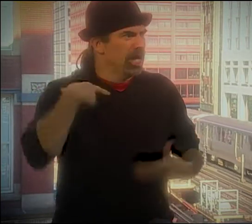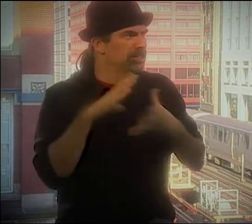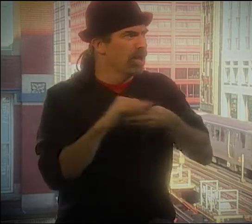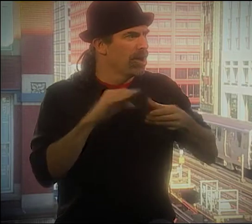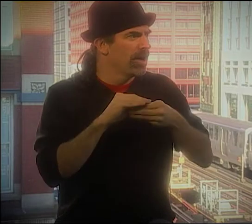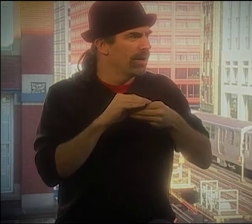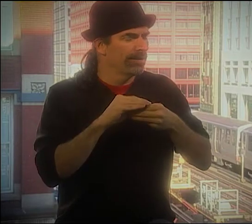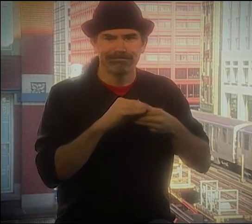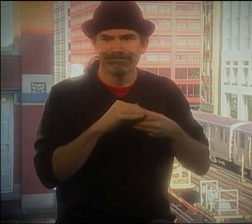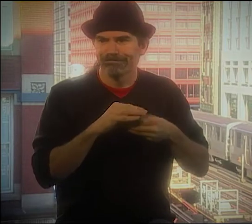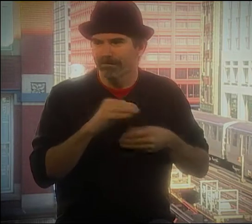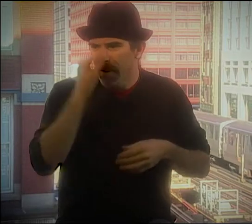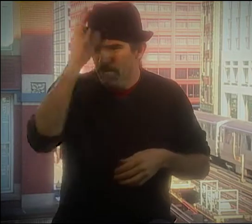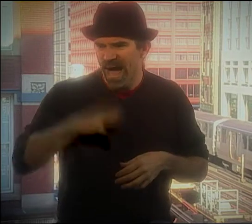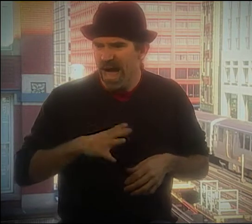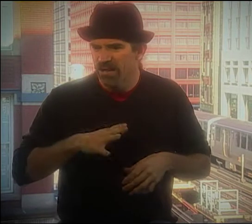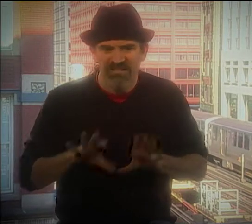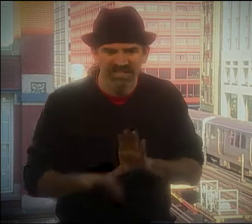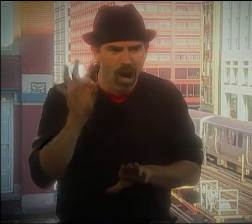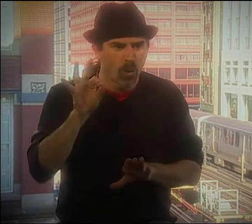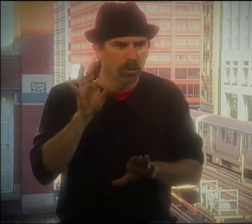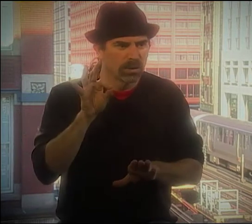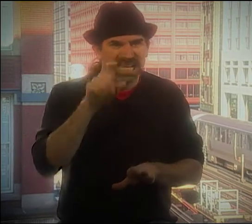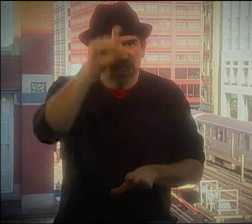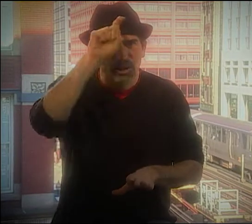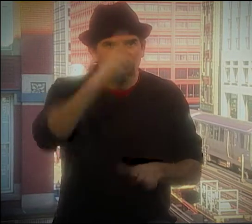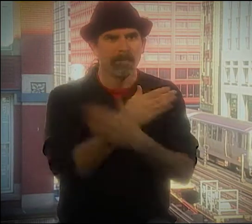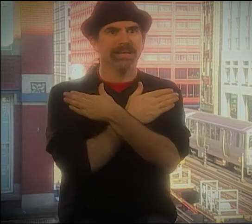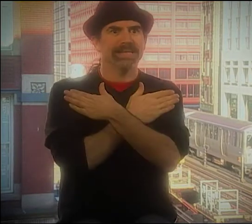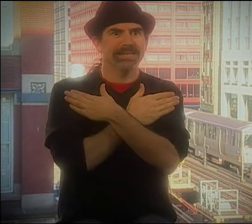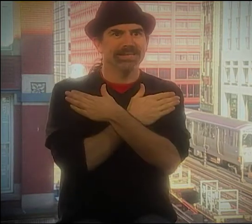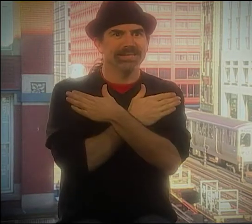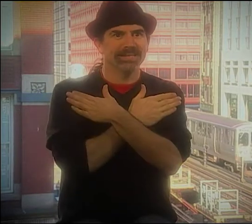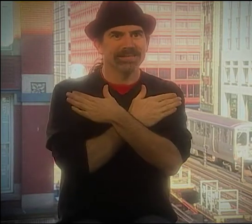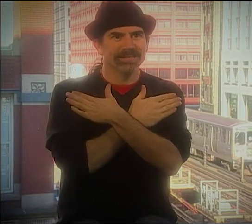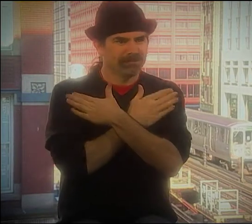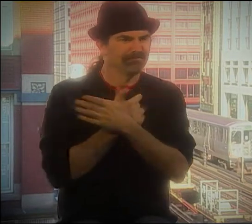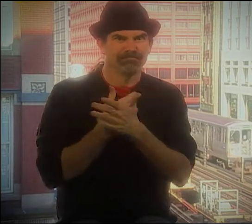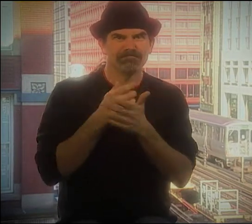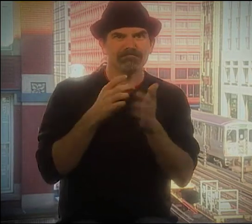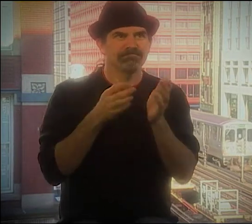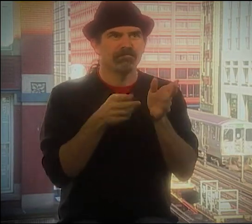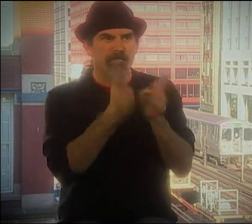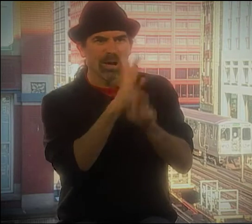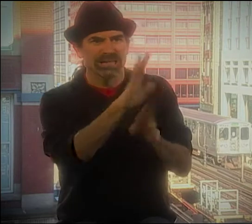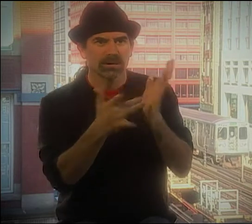AND I THOUGHT, "AH, I GOT A STORY ABOUT A MAN WHO FINDS A MUMMY."